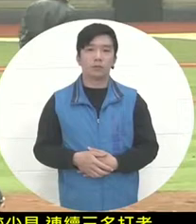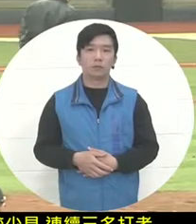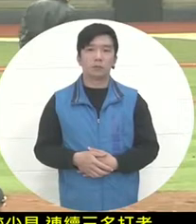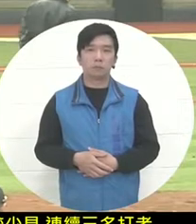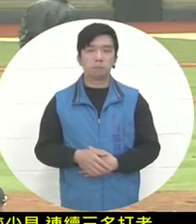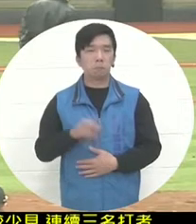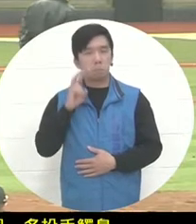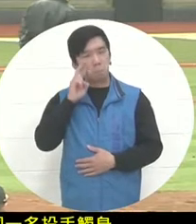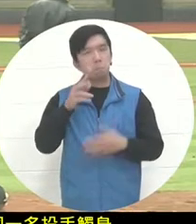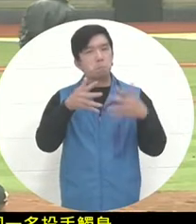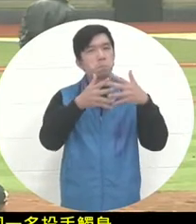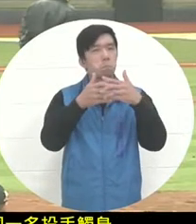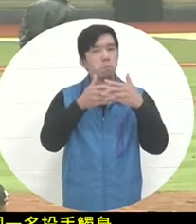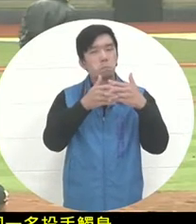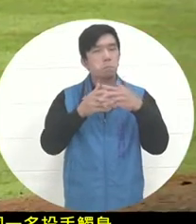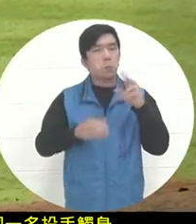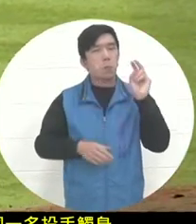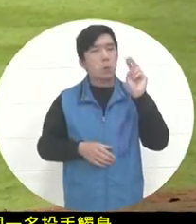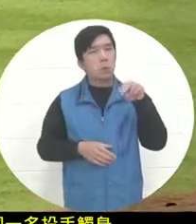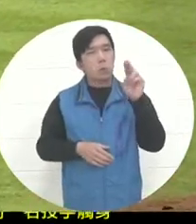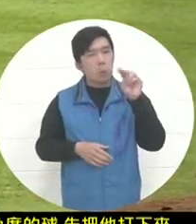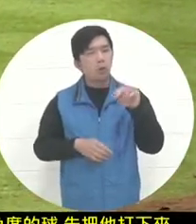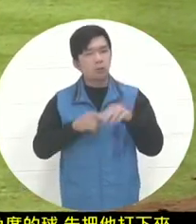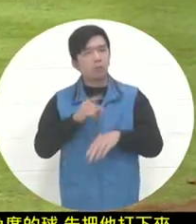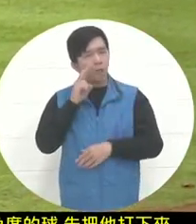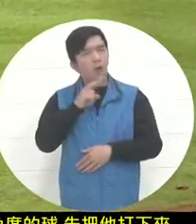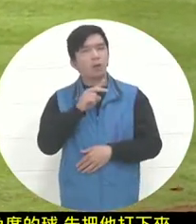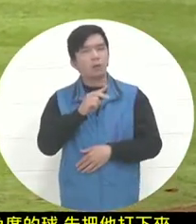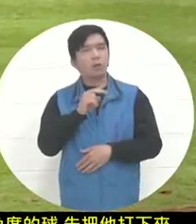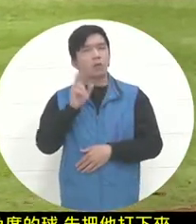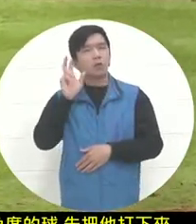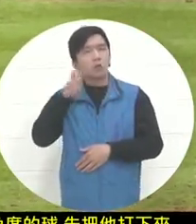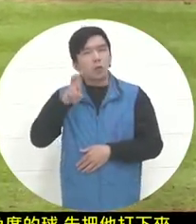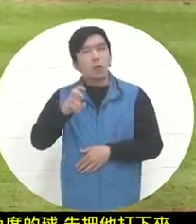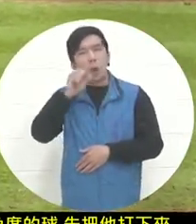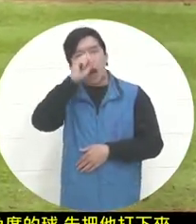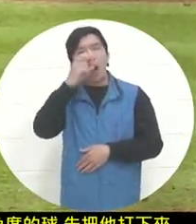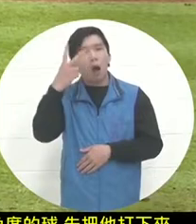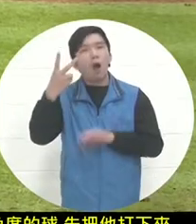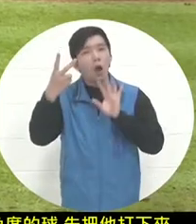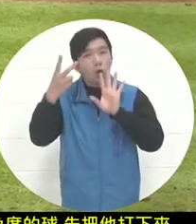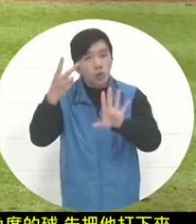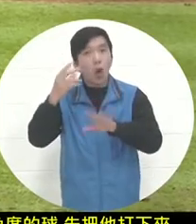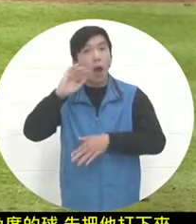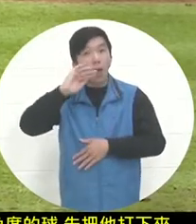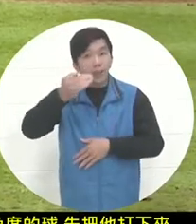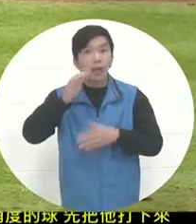It feels like today we all got good pitches, but after the good pitches, it is a key matchup. The ball